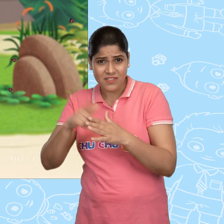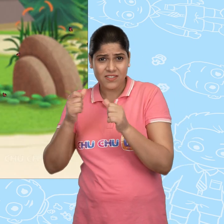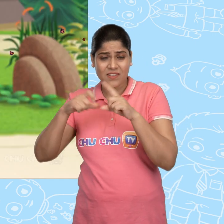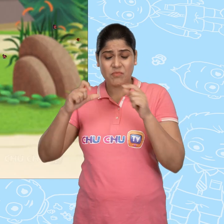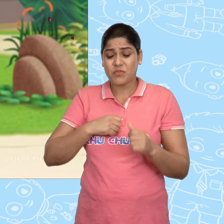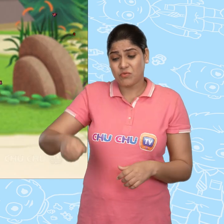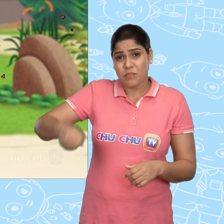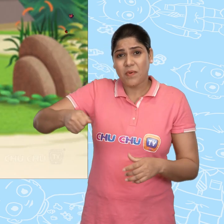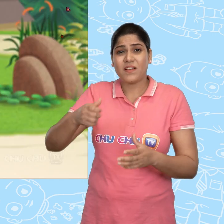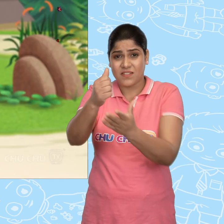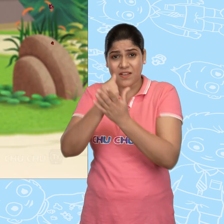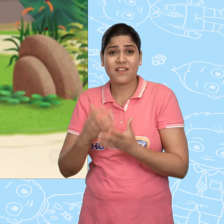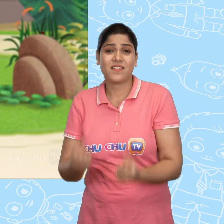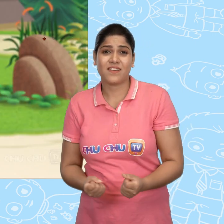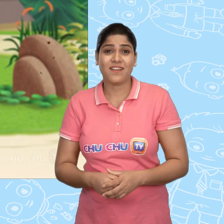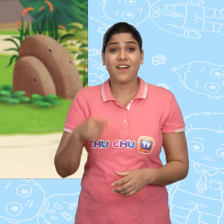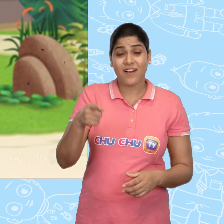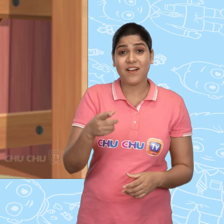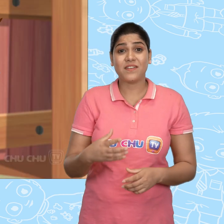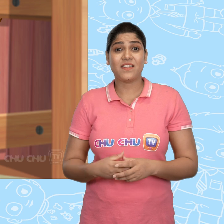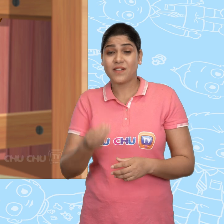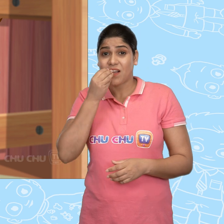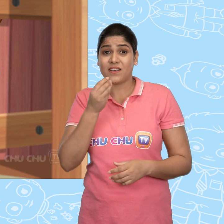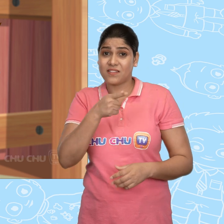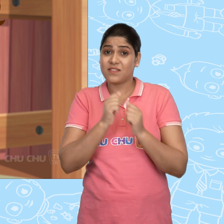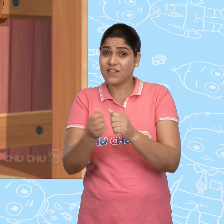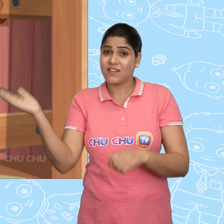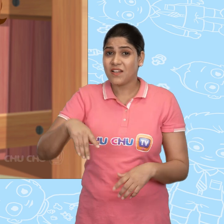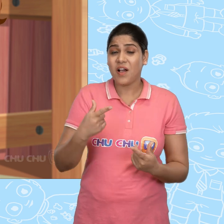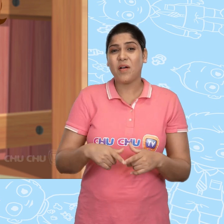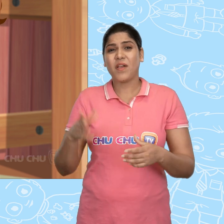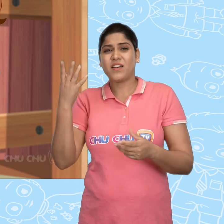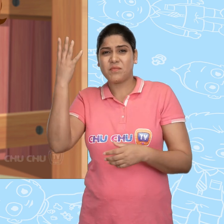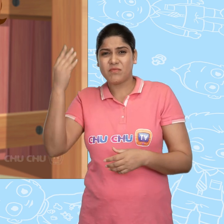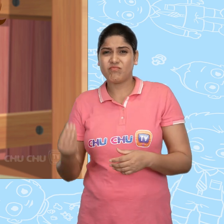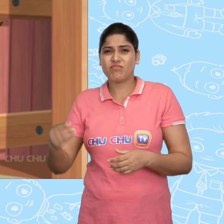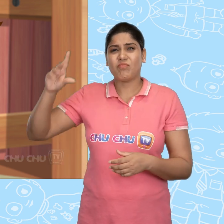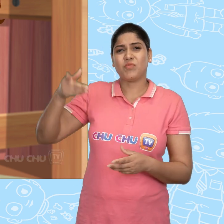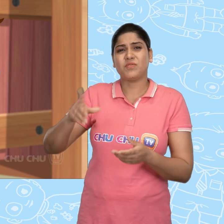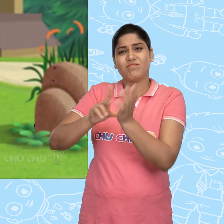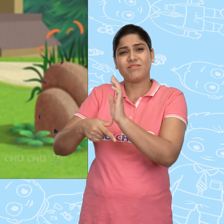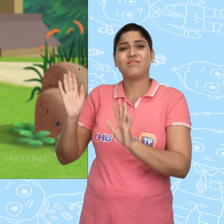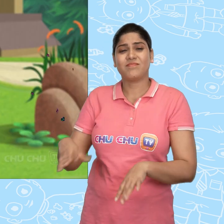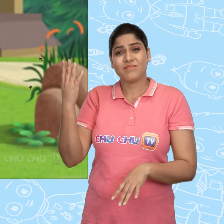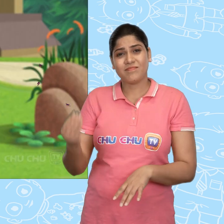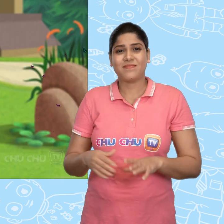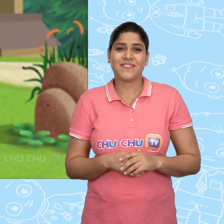I need some help carrying some bags. And bring your lunch with you too. We won't be back until evening.